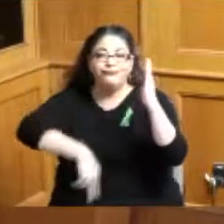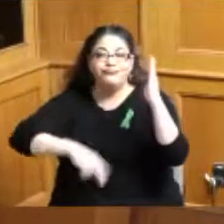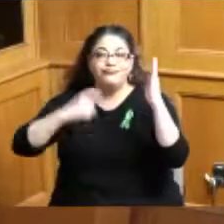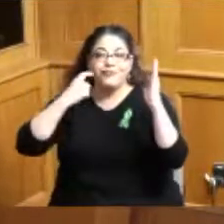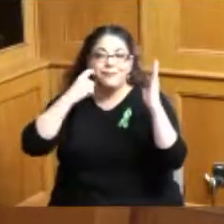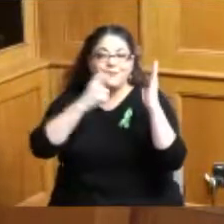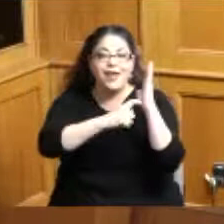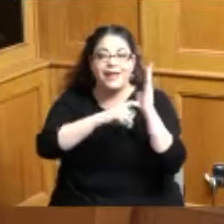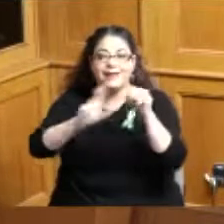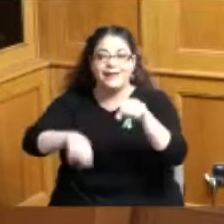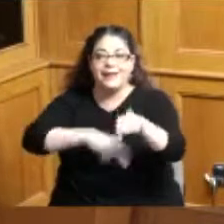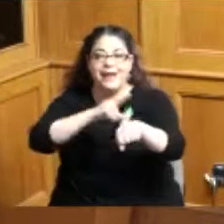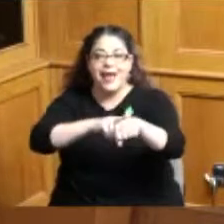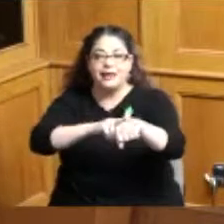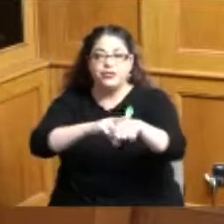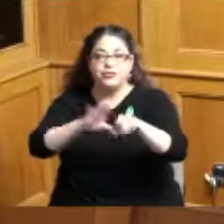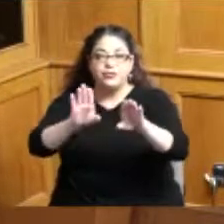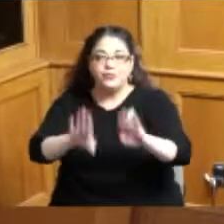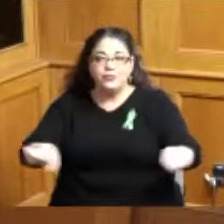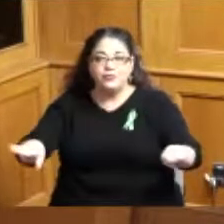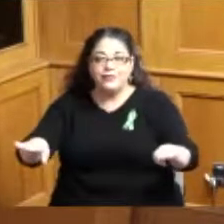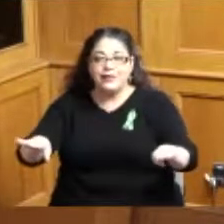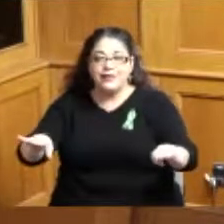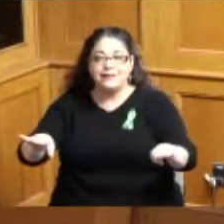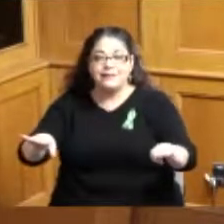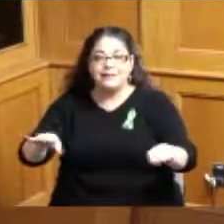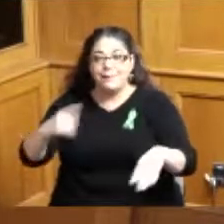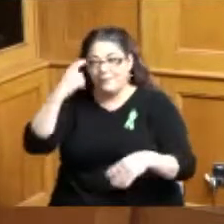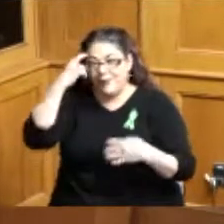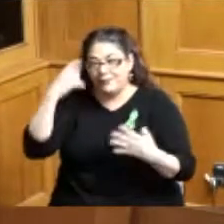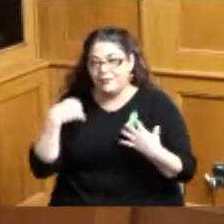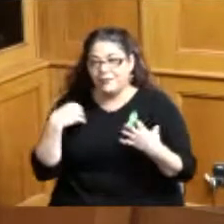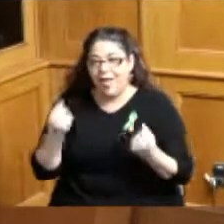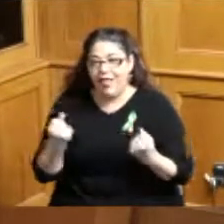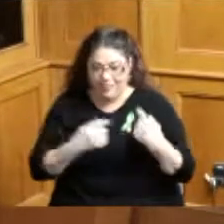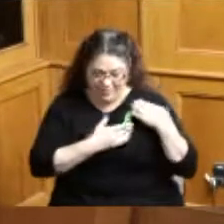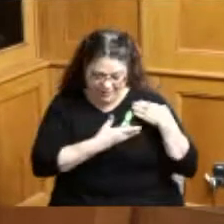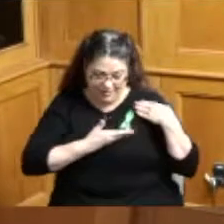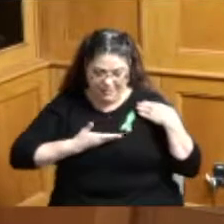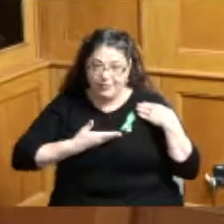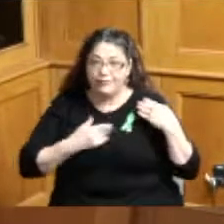Mental Health Awareness Week in Hamilton County and I will read that proclamation